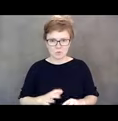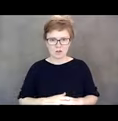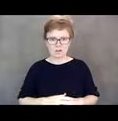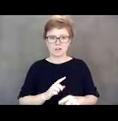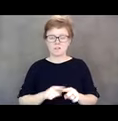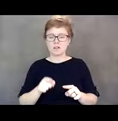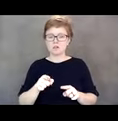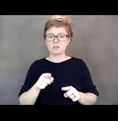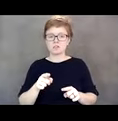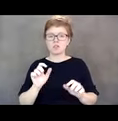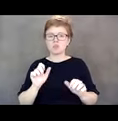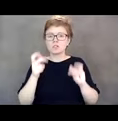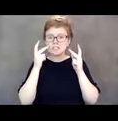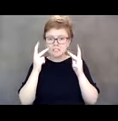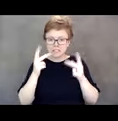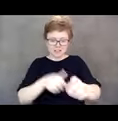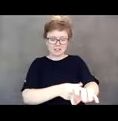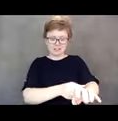They said you could just see the skin stretched across him.